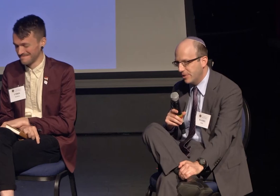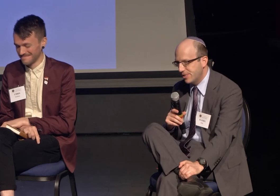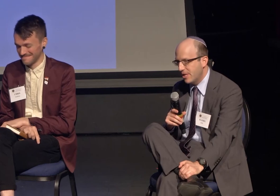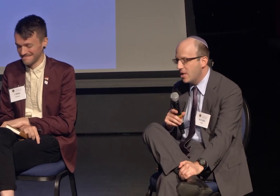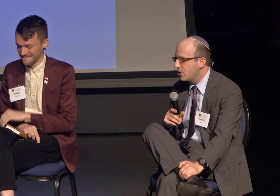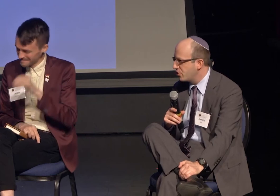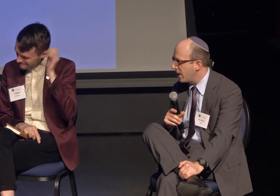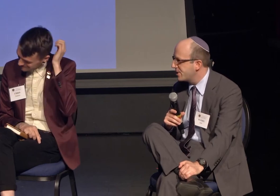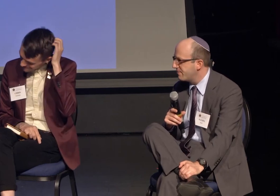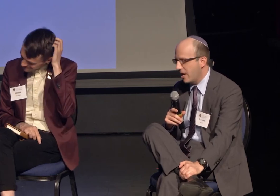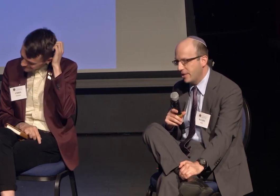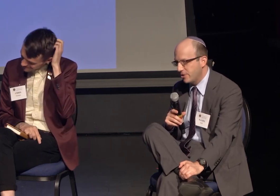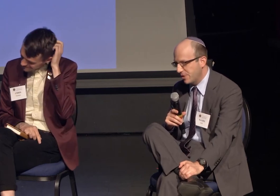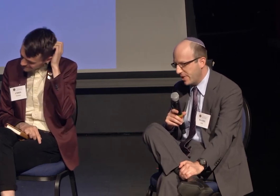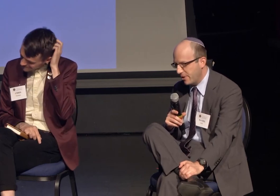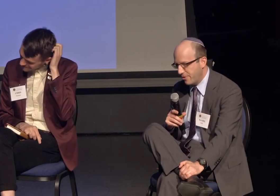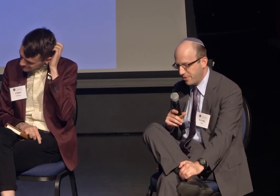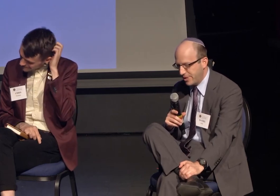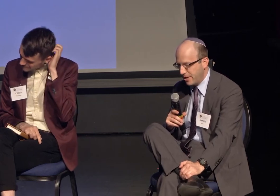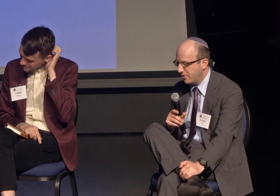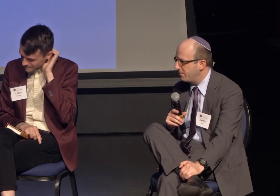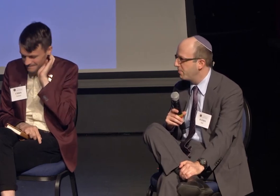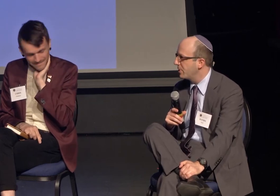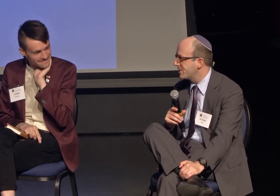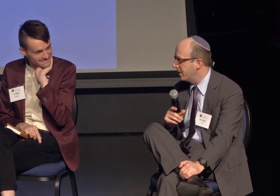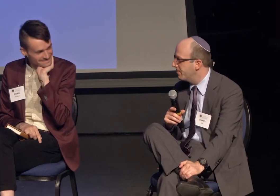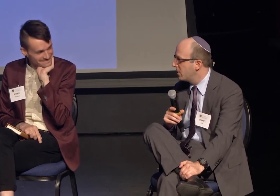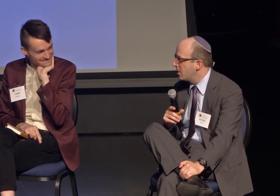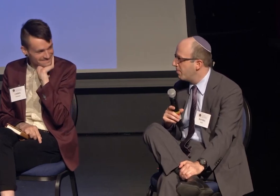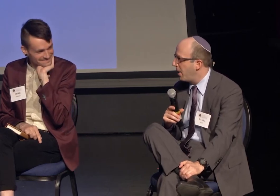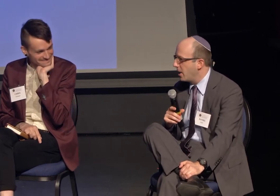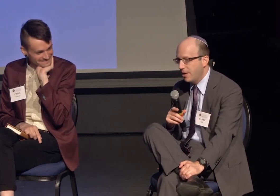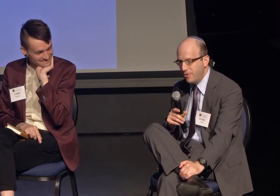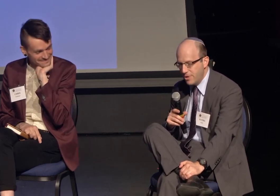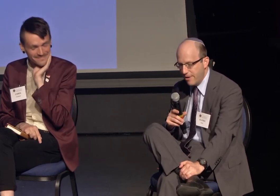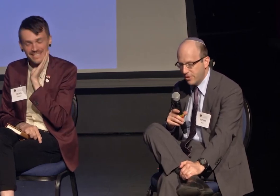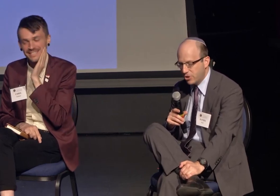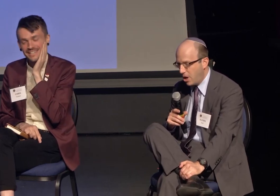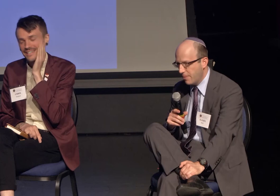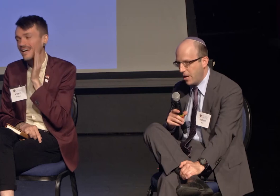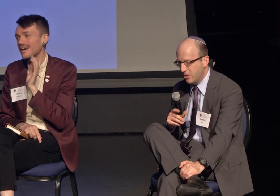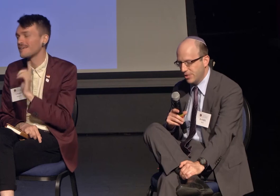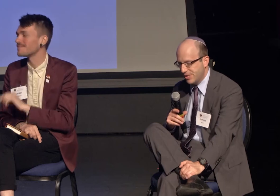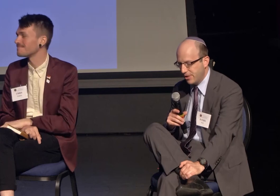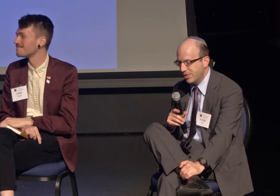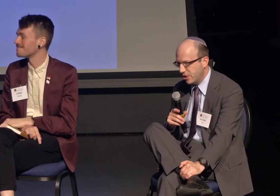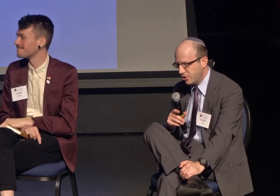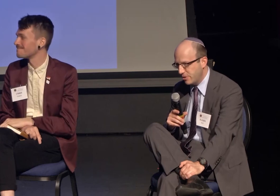chances of getting to a second or third date are pretty slim. If you never talk about the serious issues,